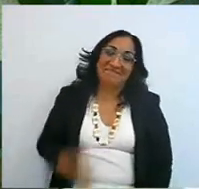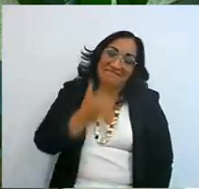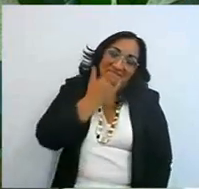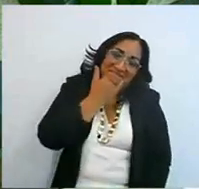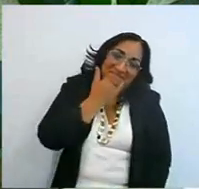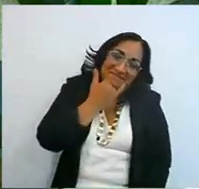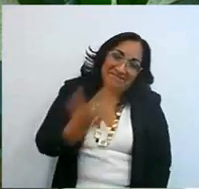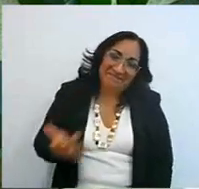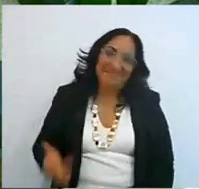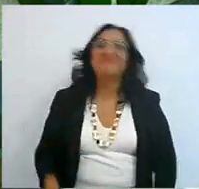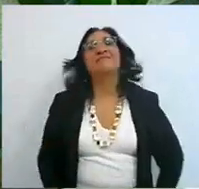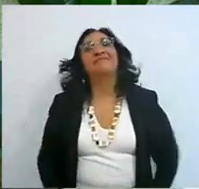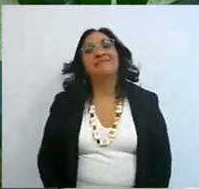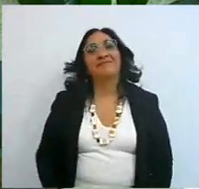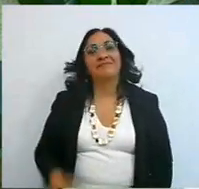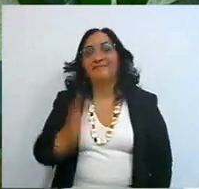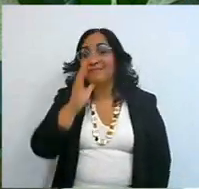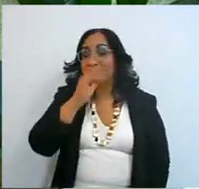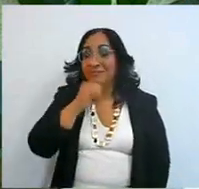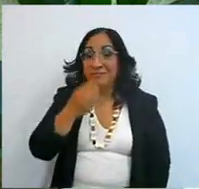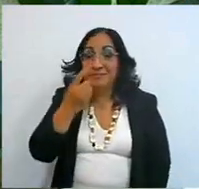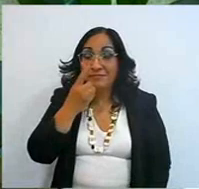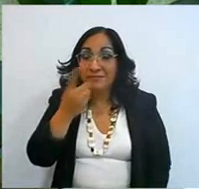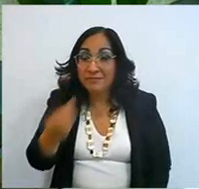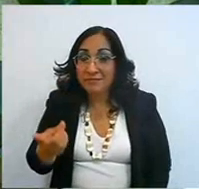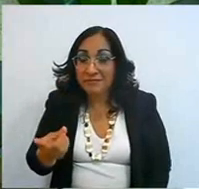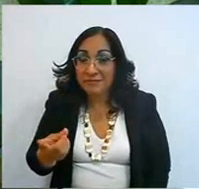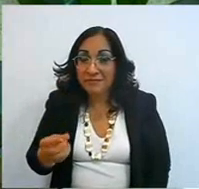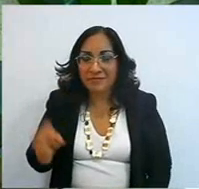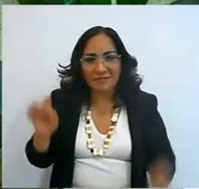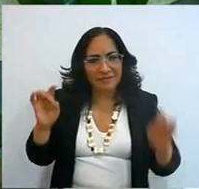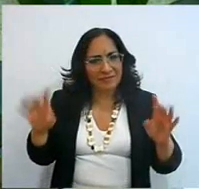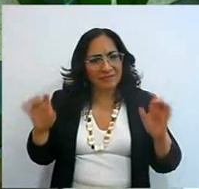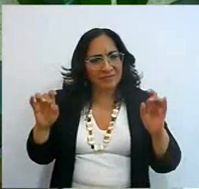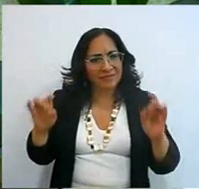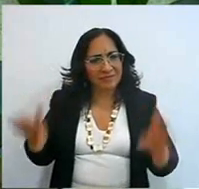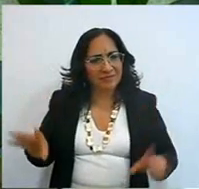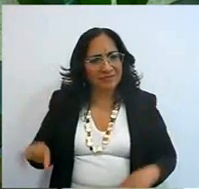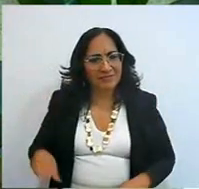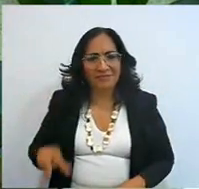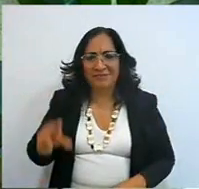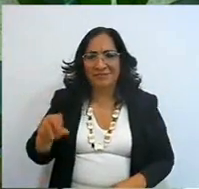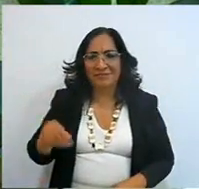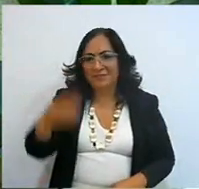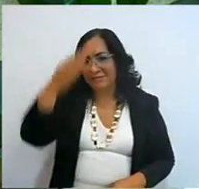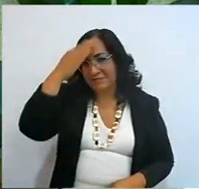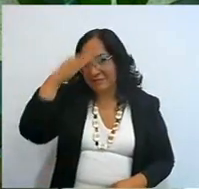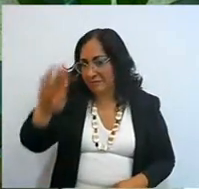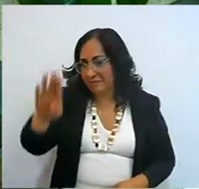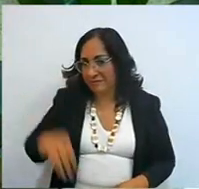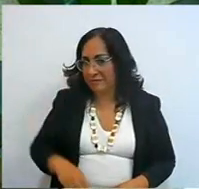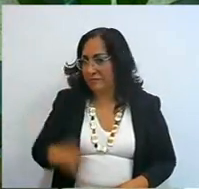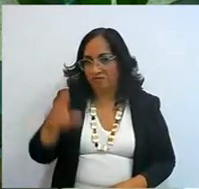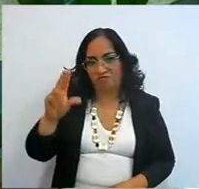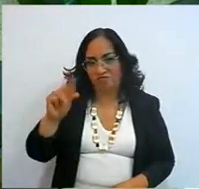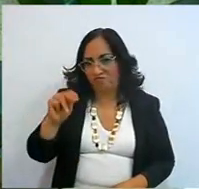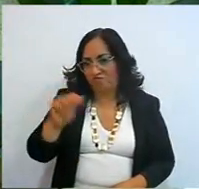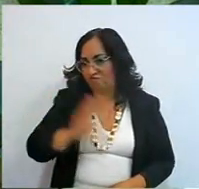we cannot say before the Angel that it was ignorance, we cannot say before the Angel that it was ignorance,